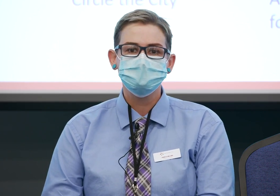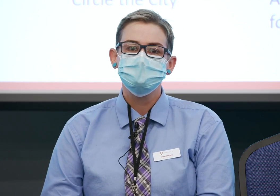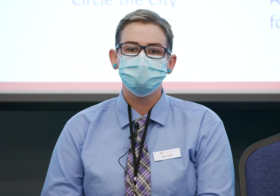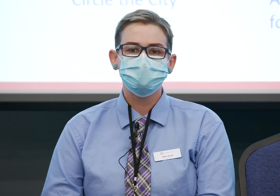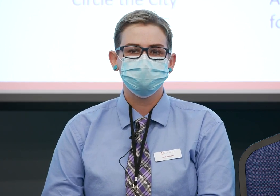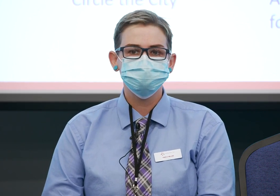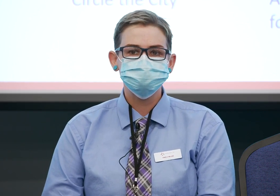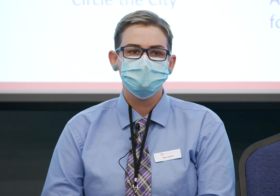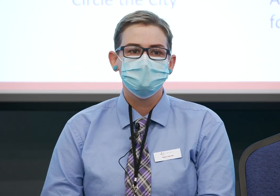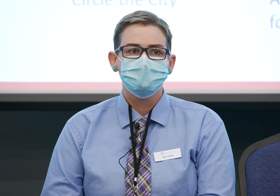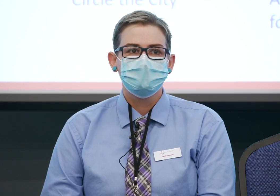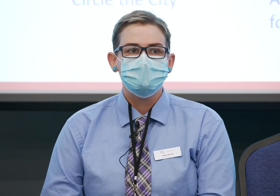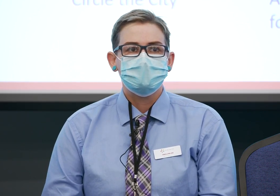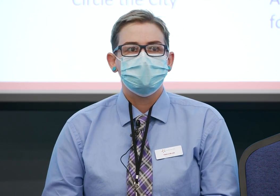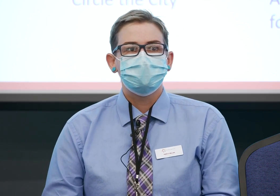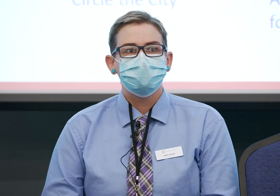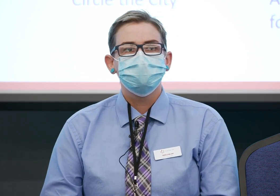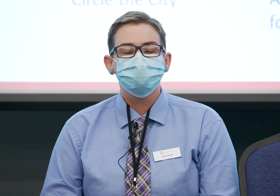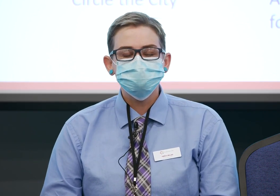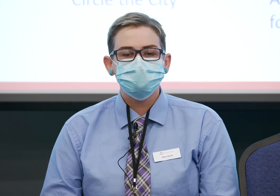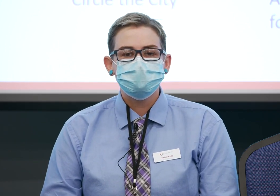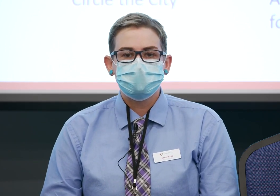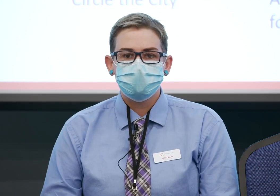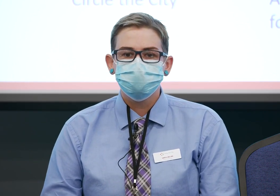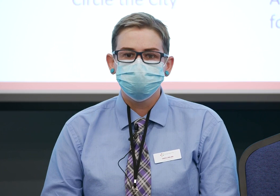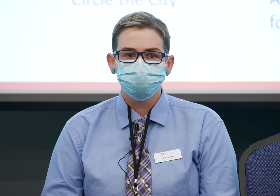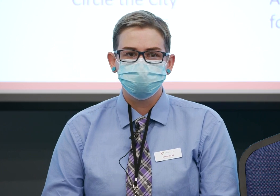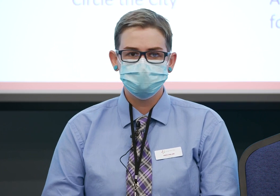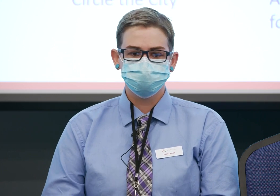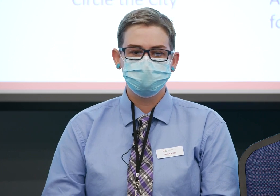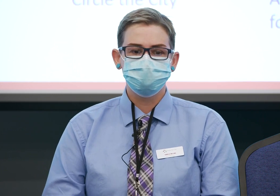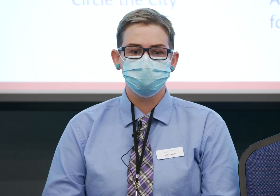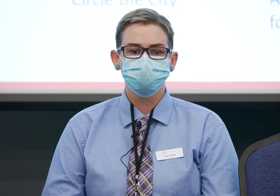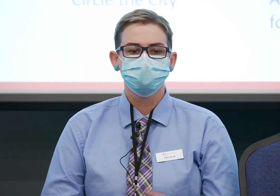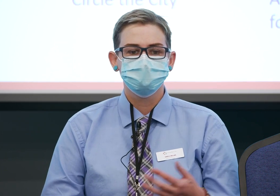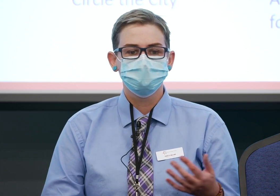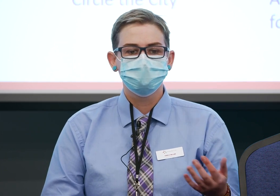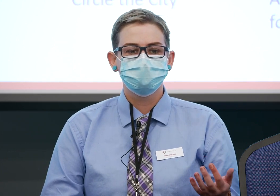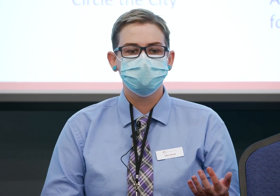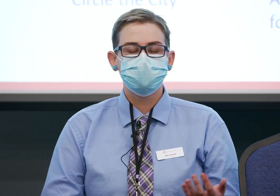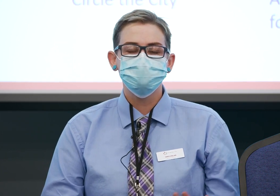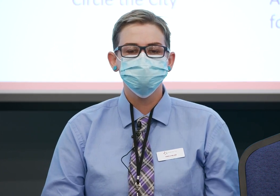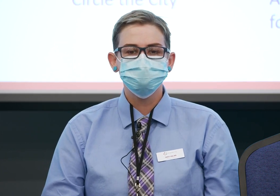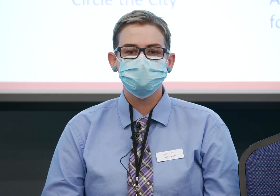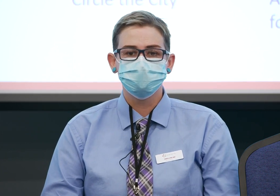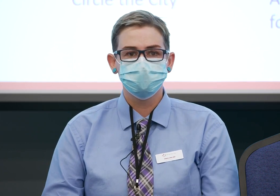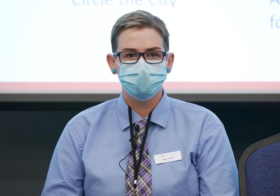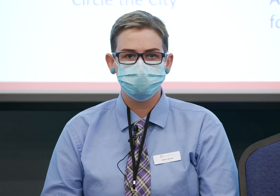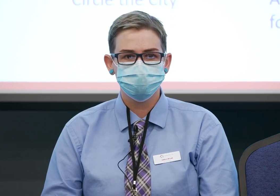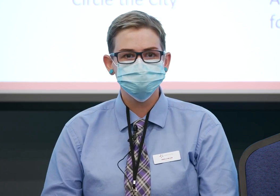because they're bridging the gap between their patients and the doctors.